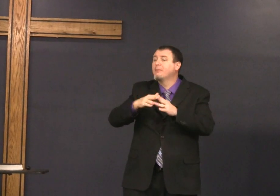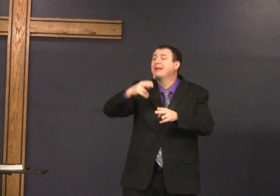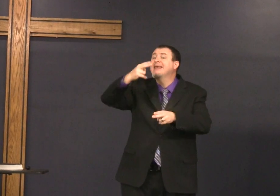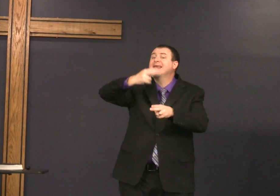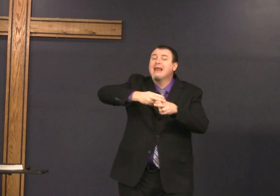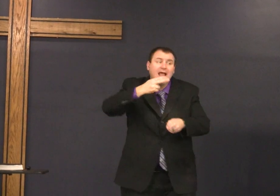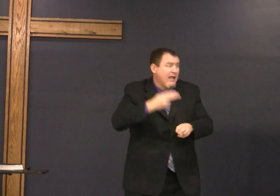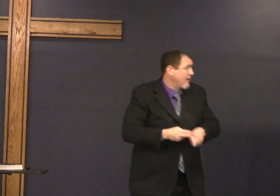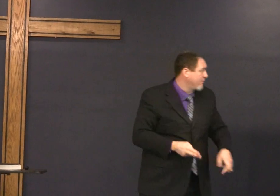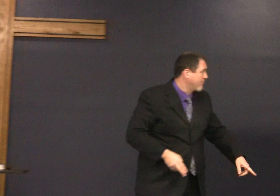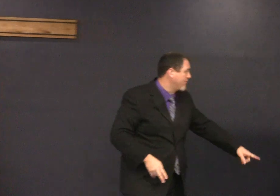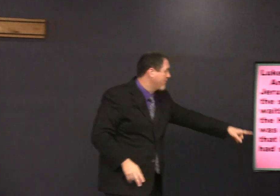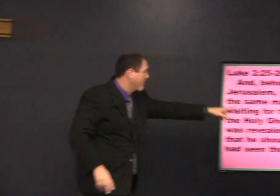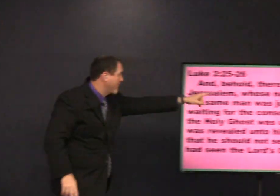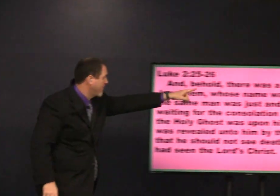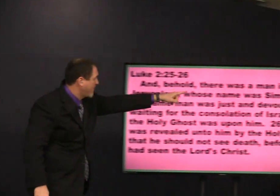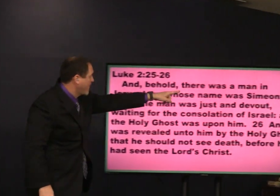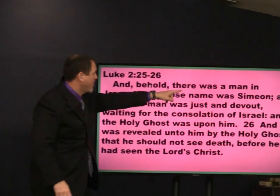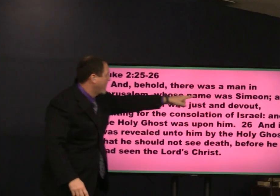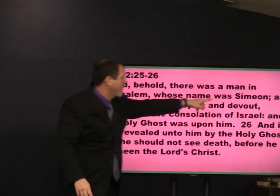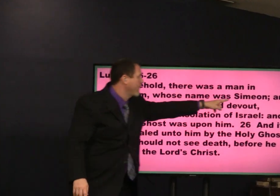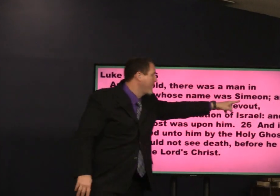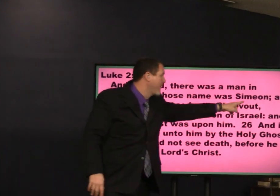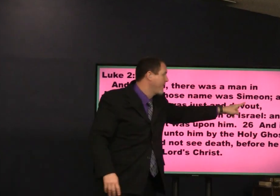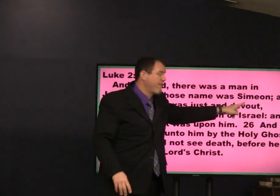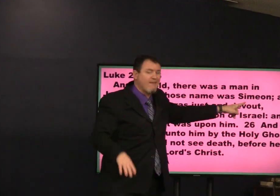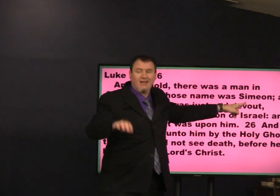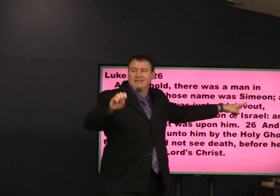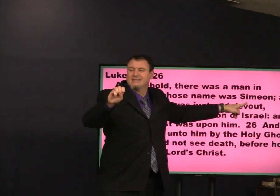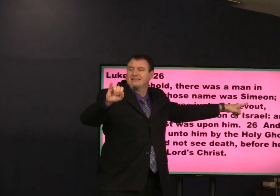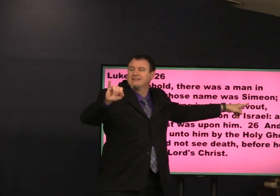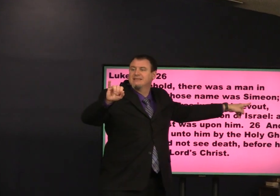there was a man in Jerusalem named Simeon